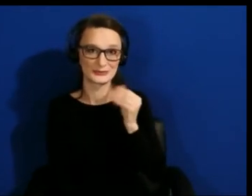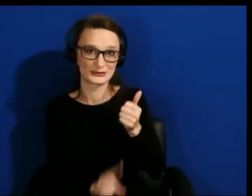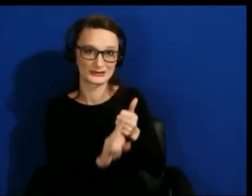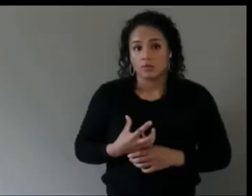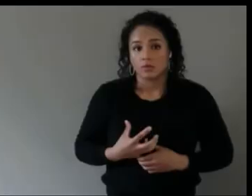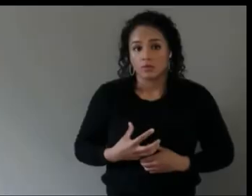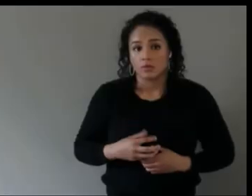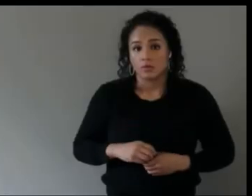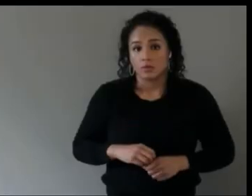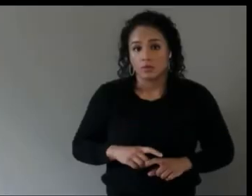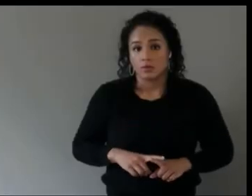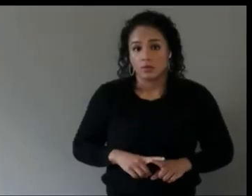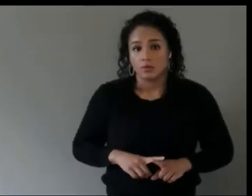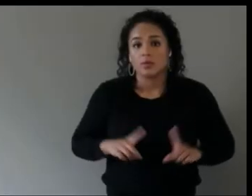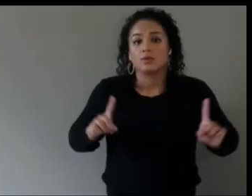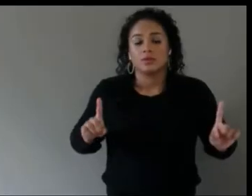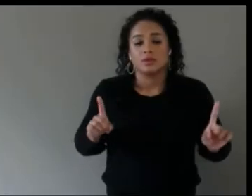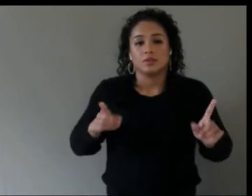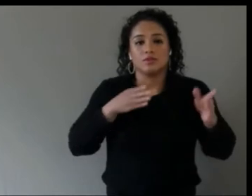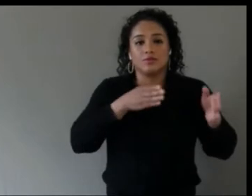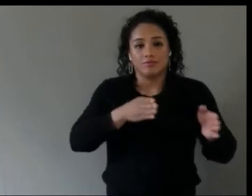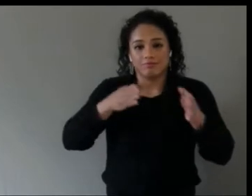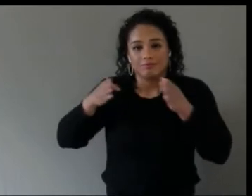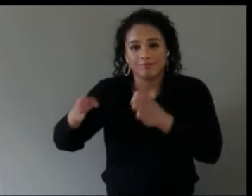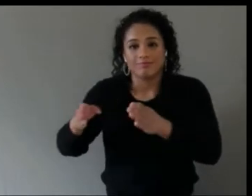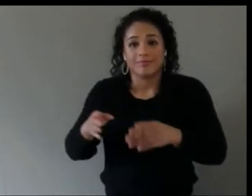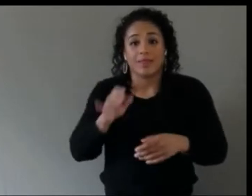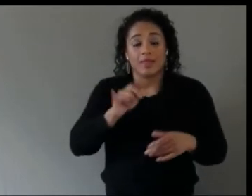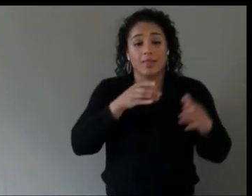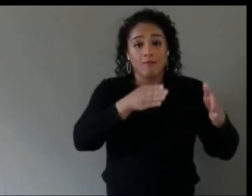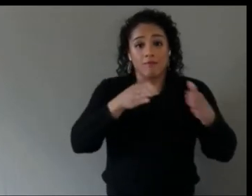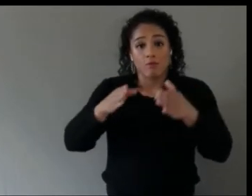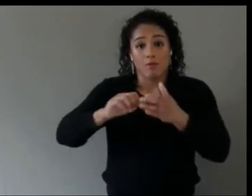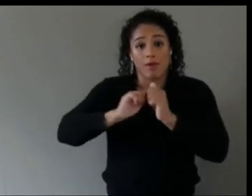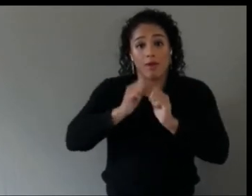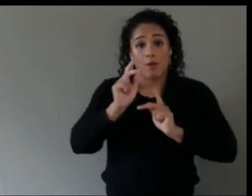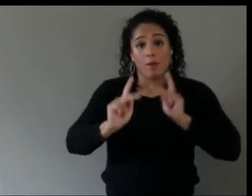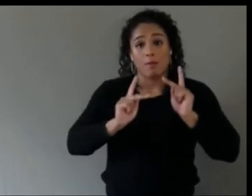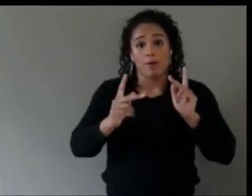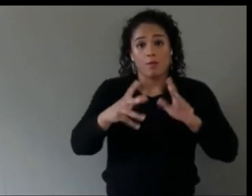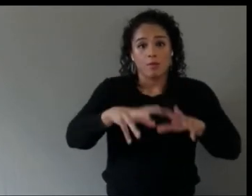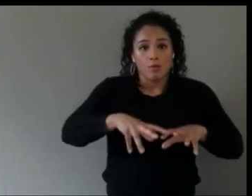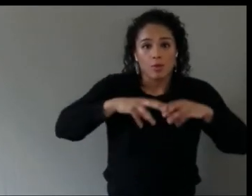that format that people are absorbing that through can create exclusion or inclusion